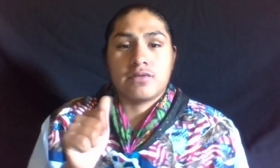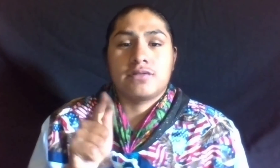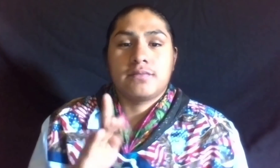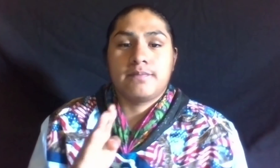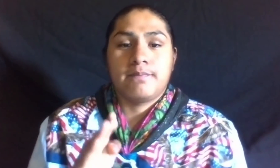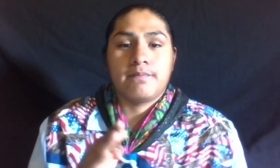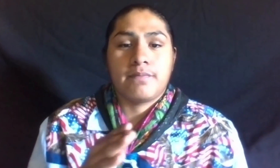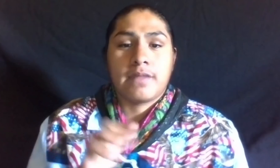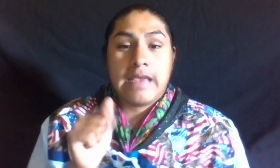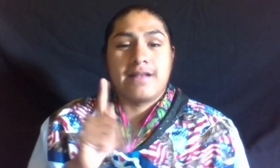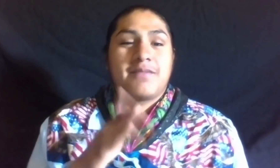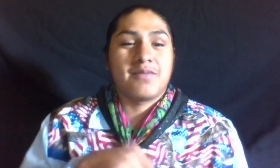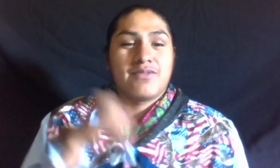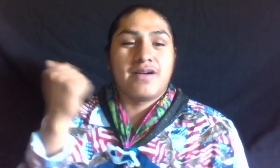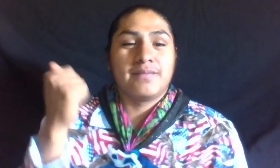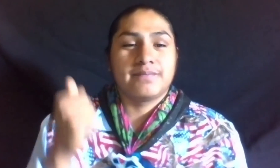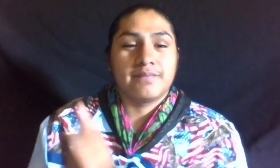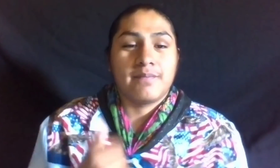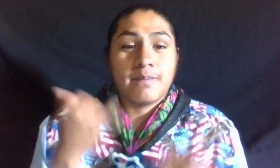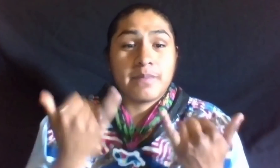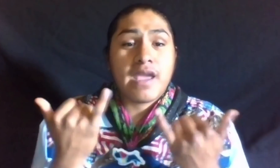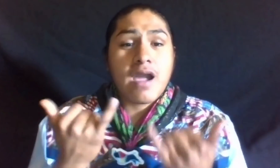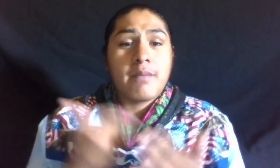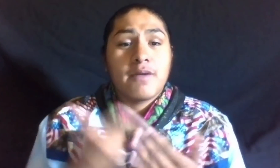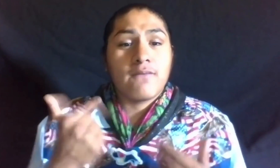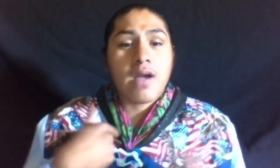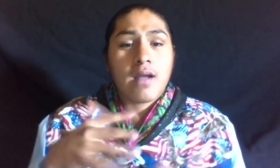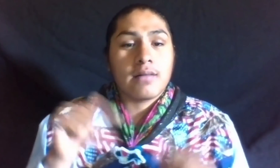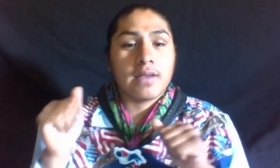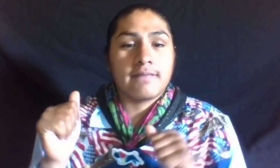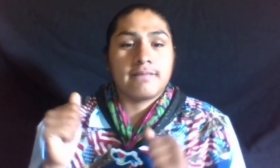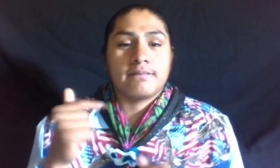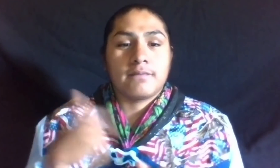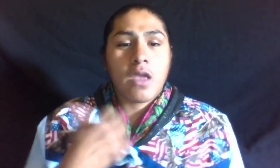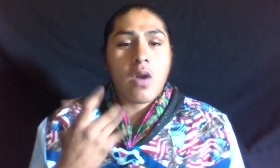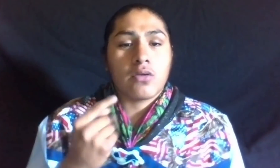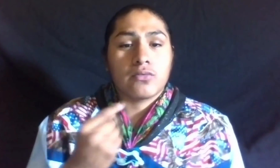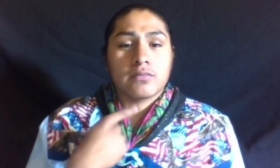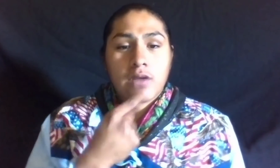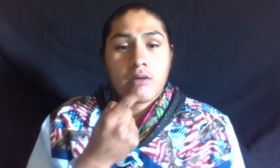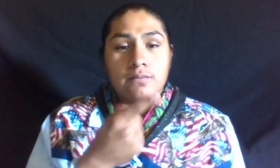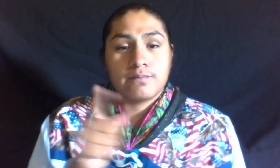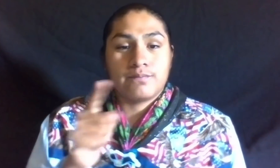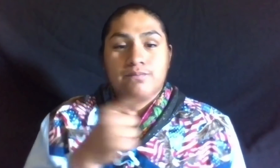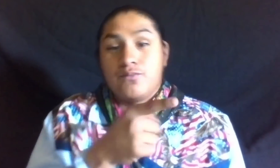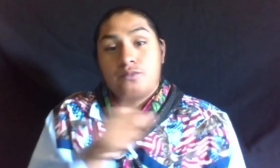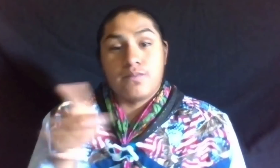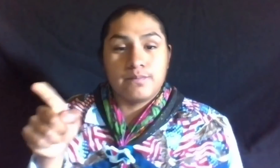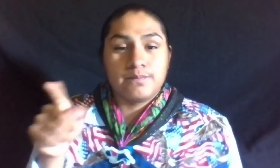I LOVE YOU ASDB. ASDB PROUD! NOW BEFORE I LEAVE, I WANT TO TELL YOU ALL